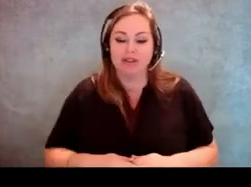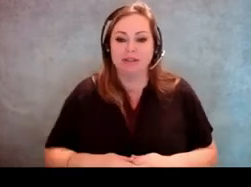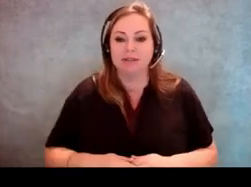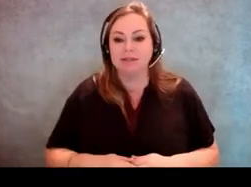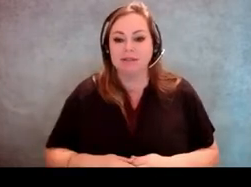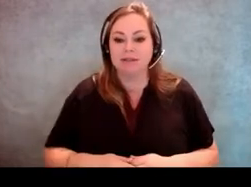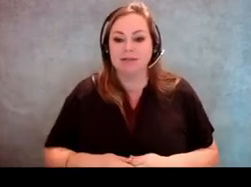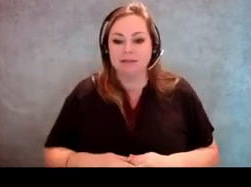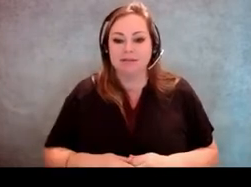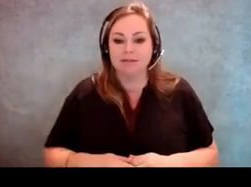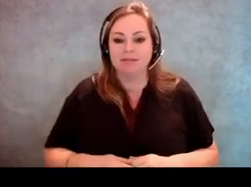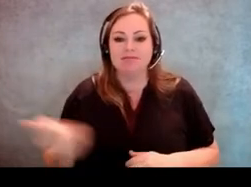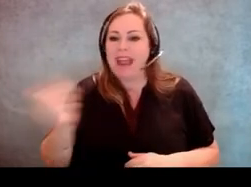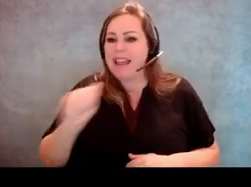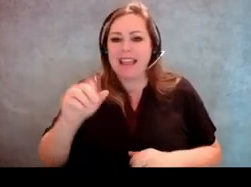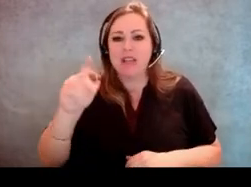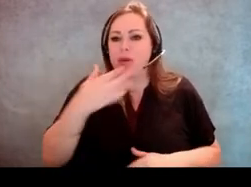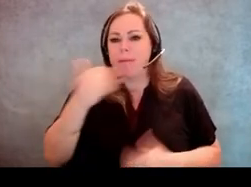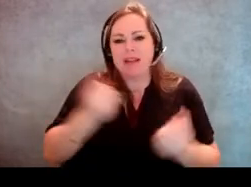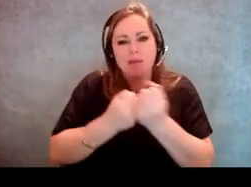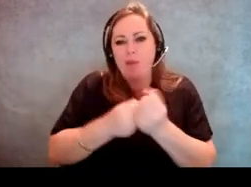anything you can do to best serve the voters who need it.